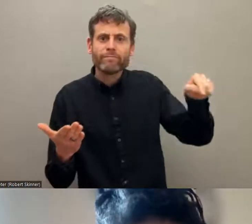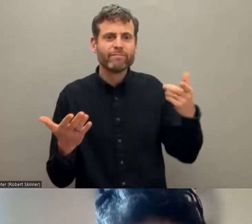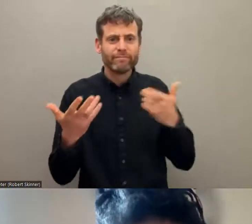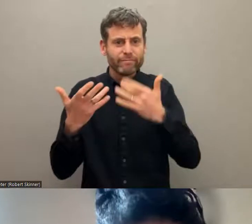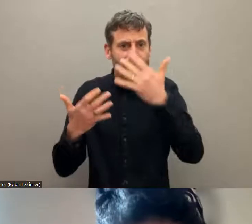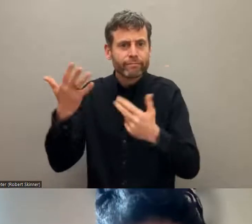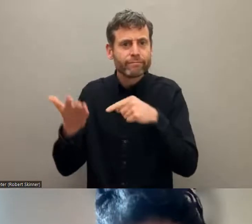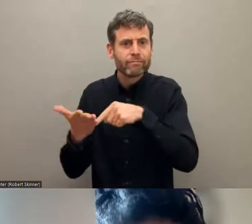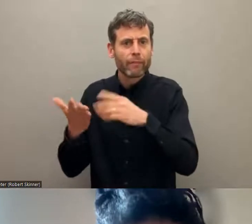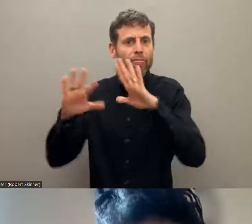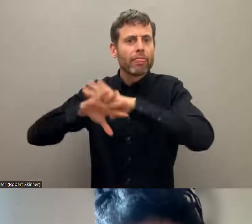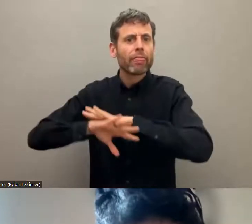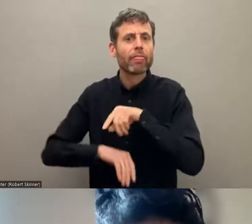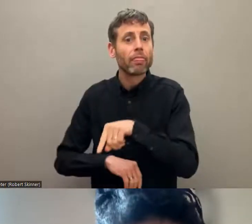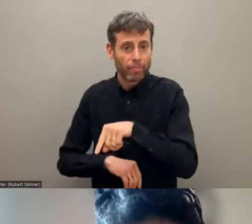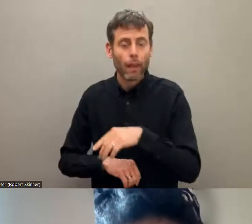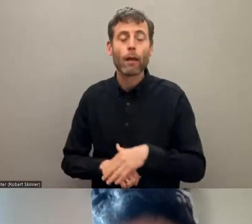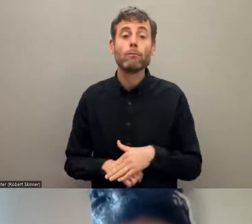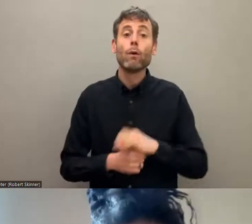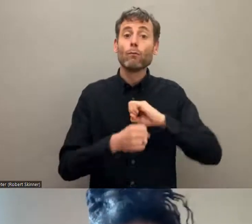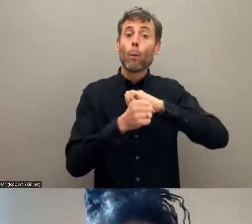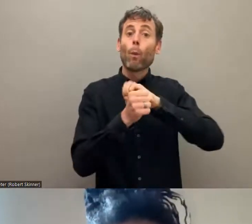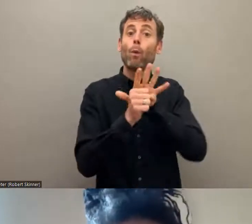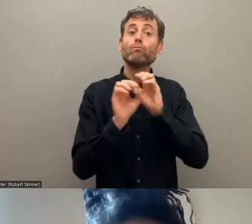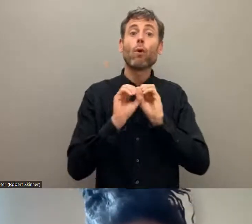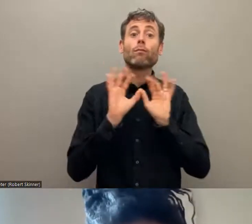happening in the pandemic with them. We have to eliminate the